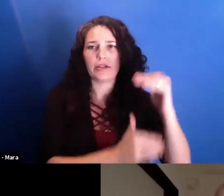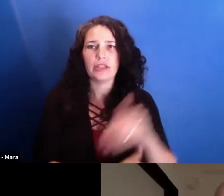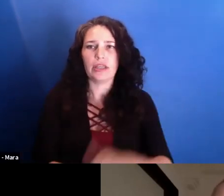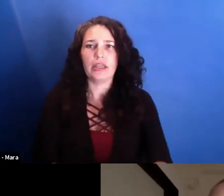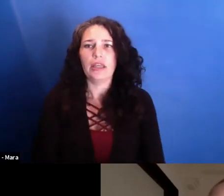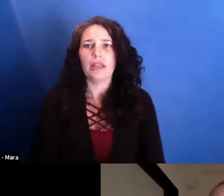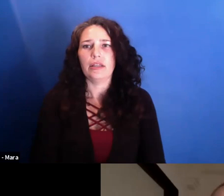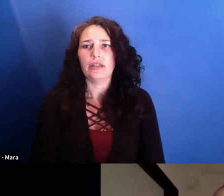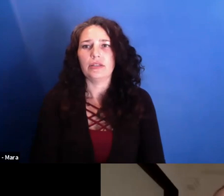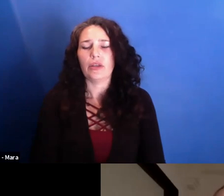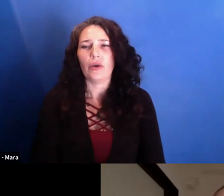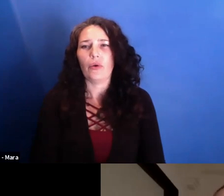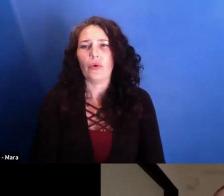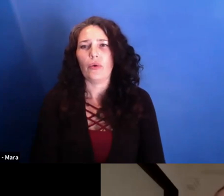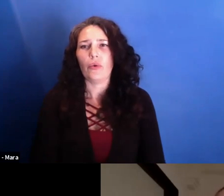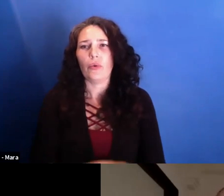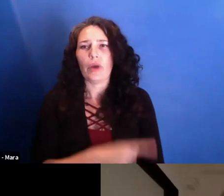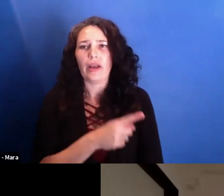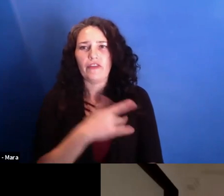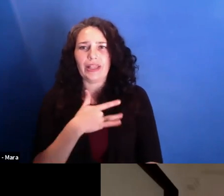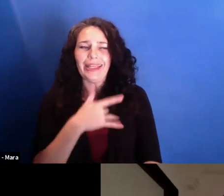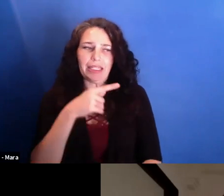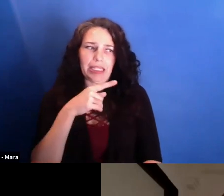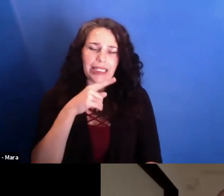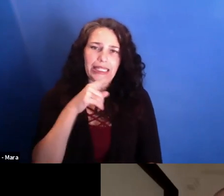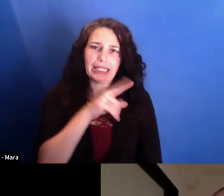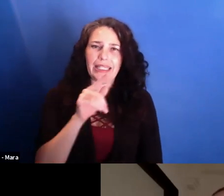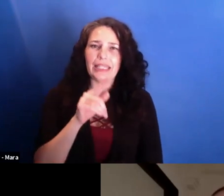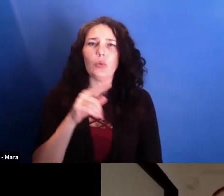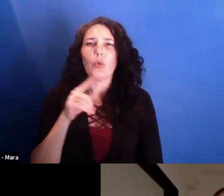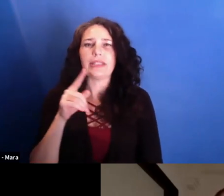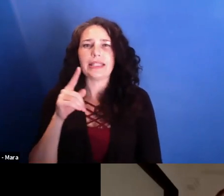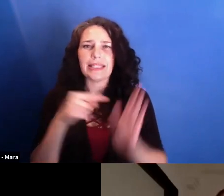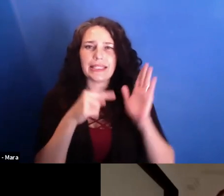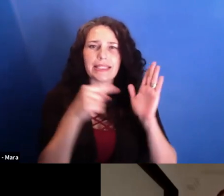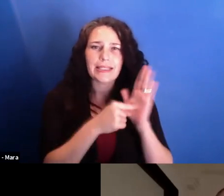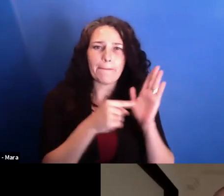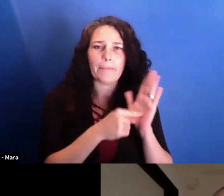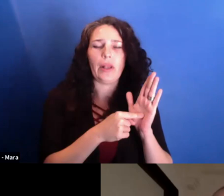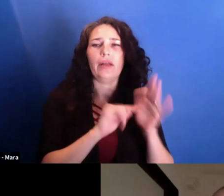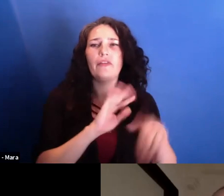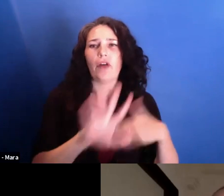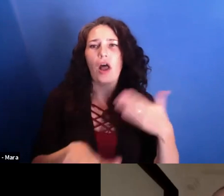for all victims that survived. And the parents of Alex Hojar, who, by the way--